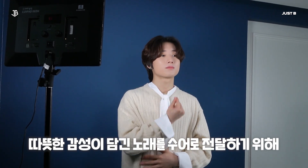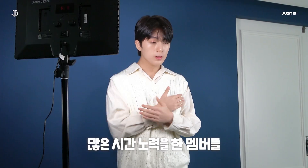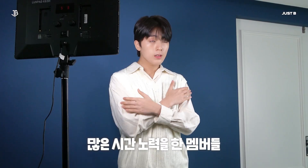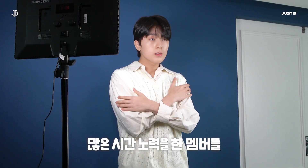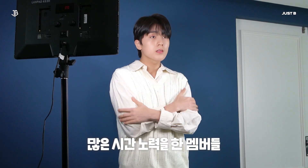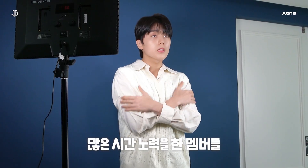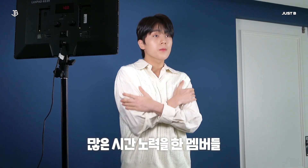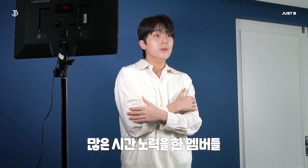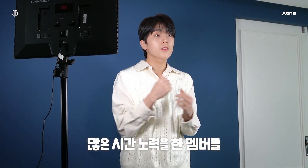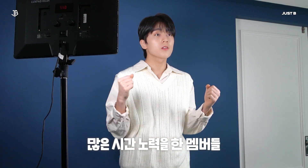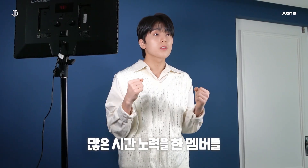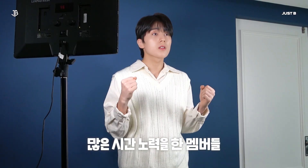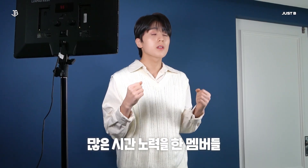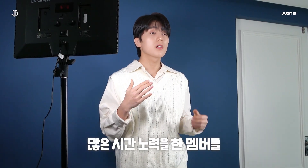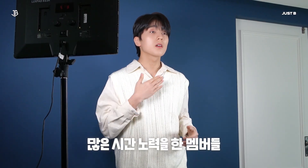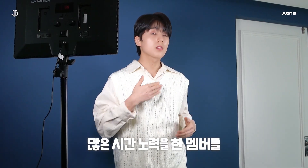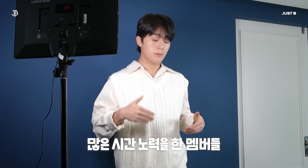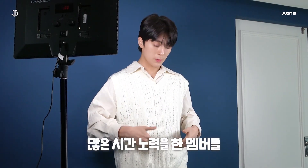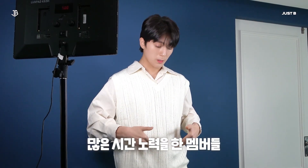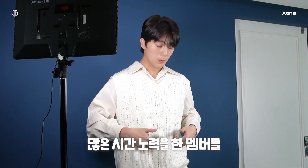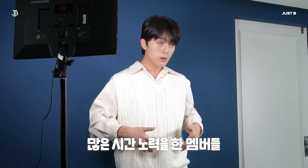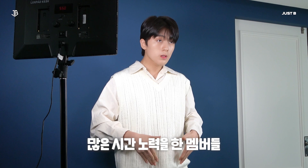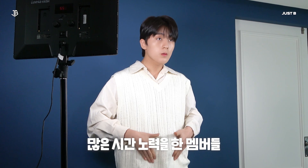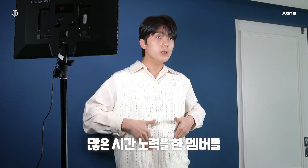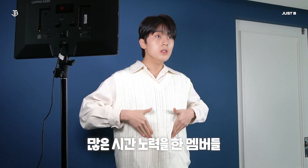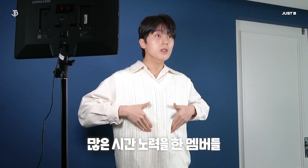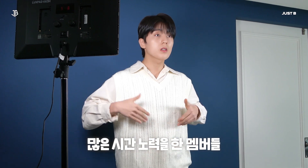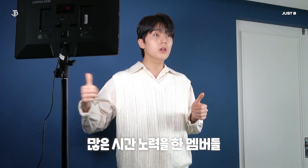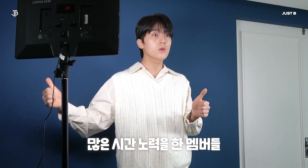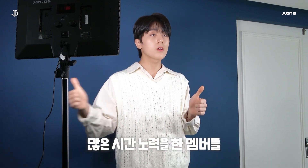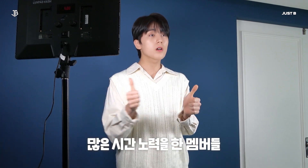[the members have put in a lot of effort]